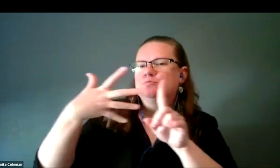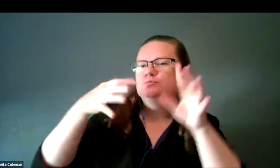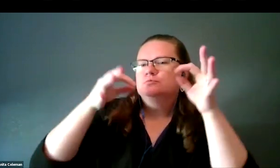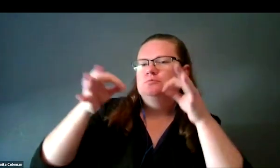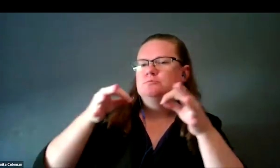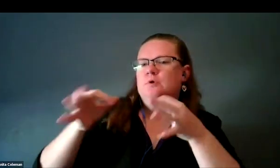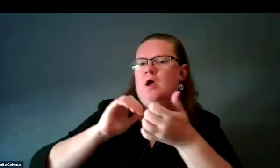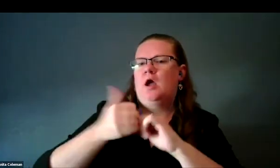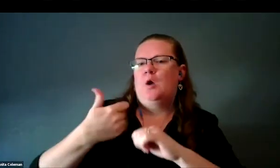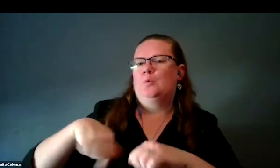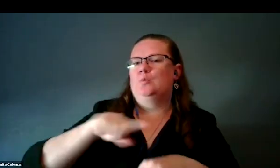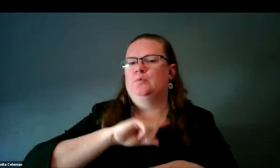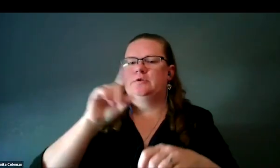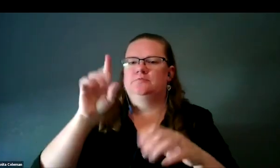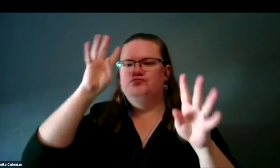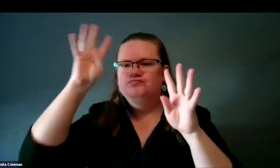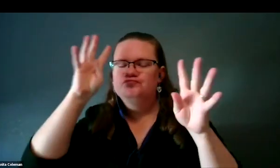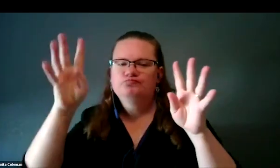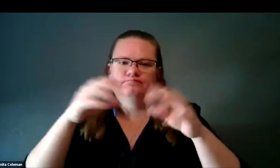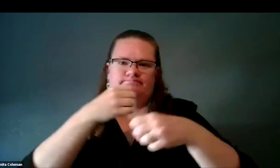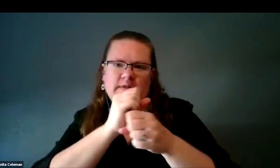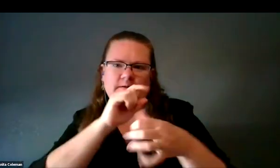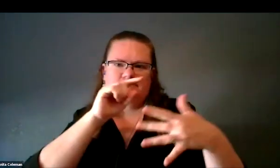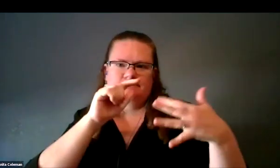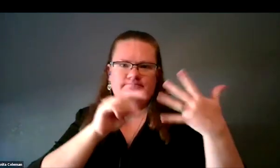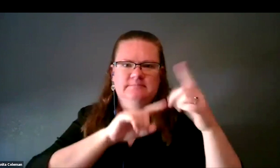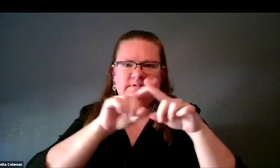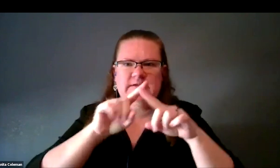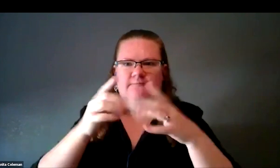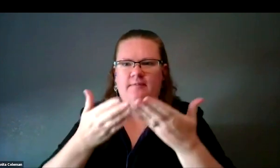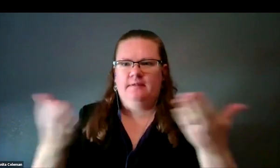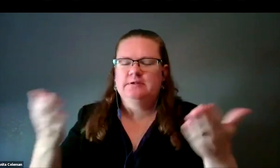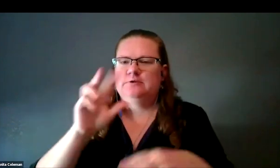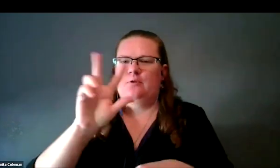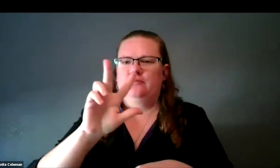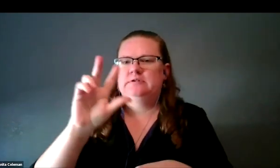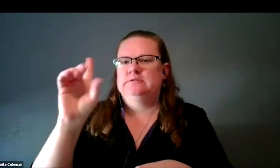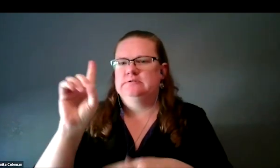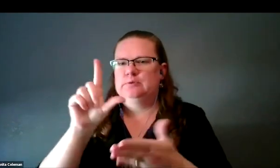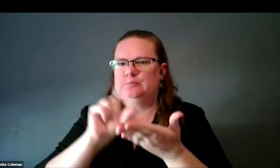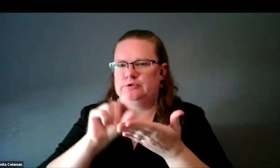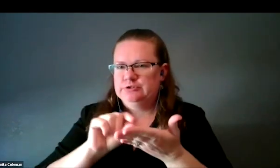some of the astronomical 3D prints for use in STEM astronomy education and outreach.